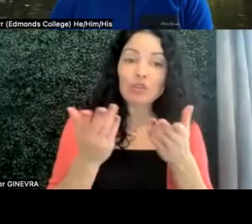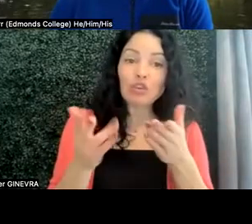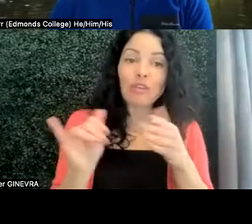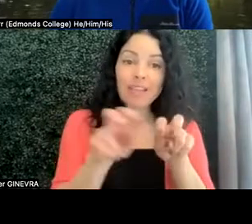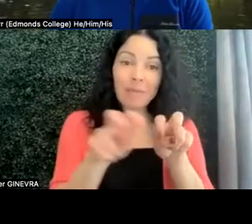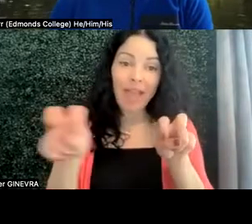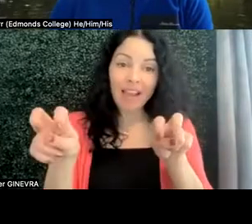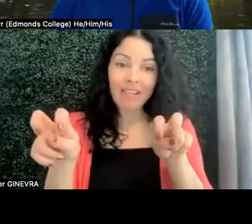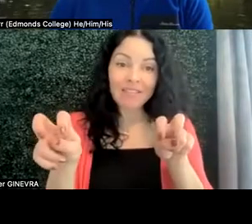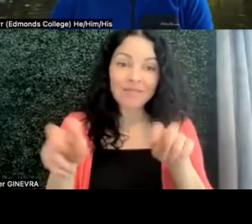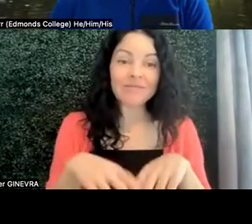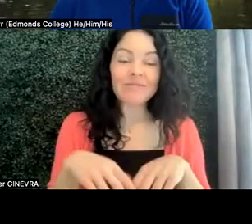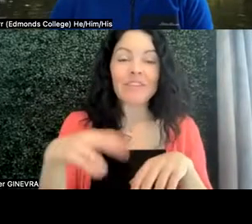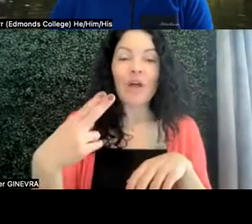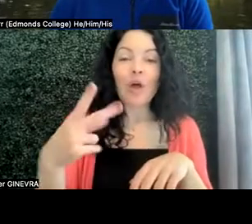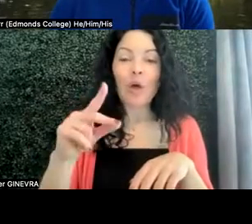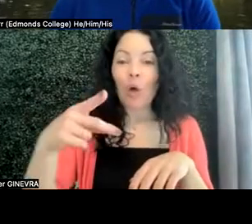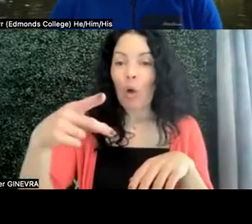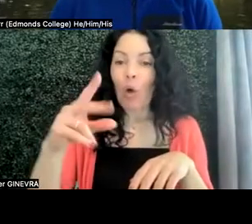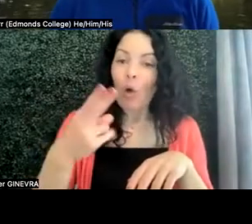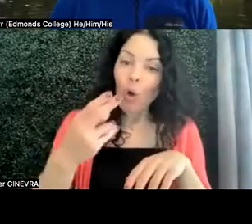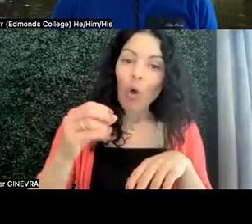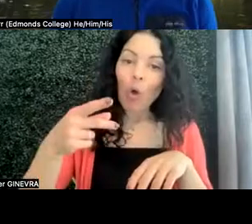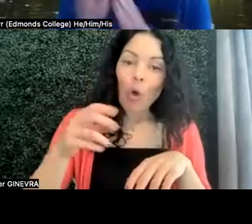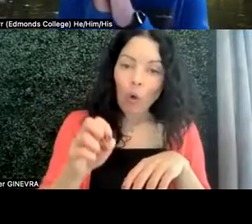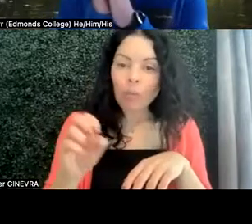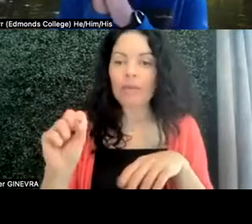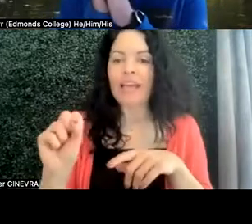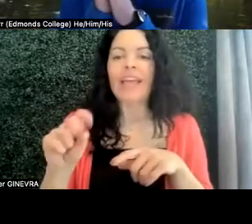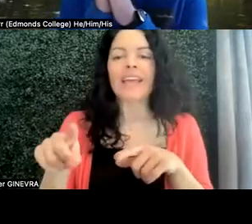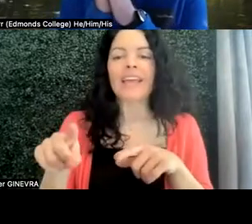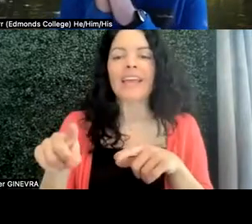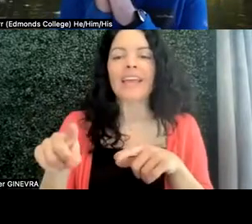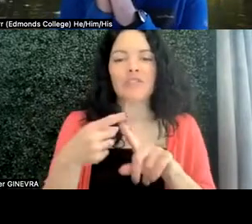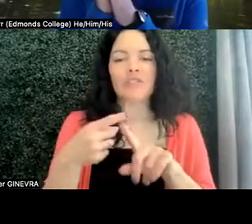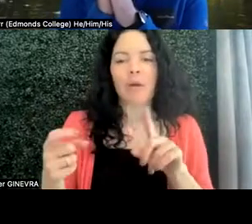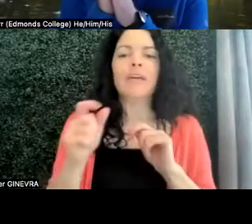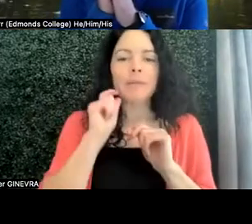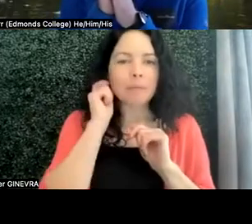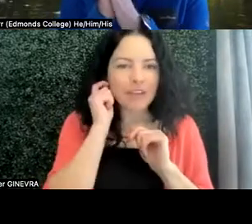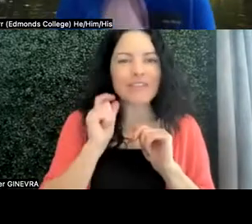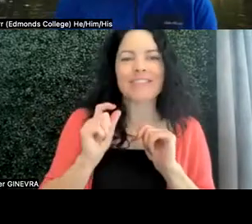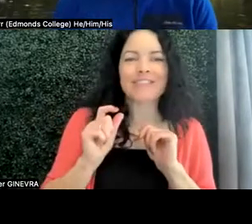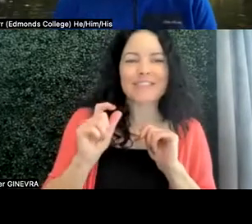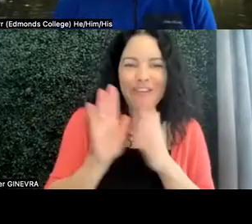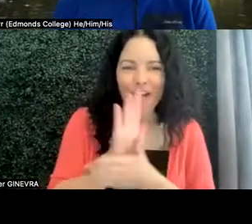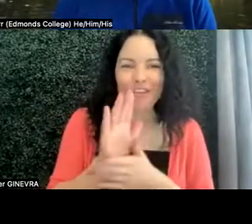Hope Stout is Director of Access and Disability Services at Pierce College. Bryan Fauth is Director of Accessibility